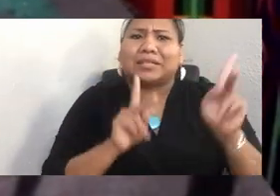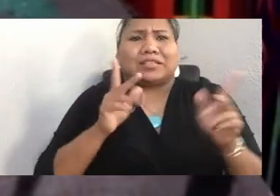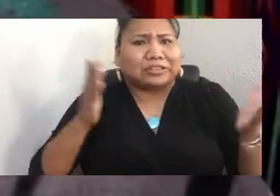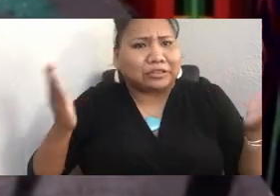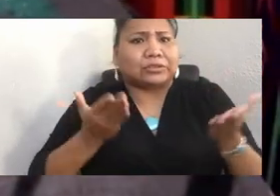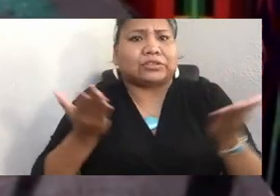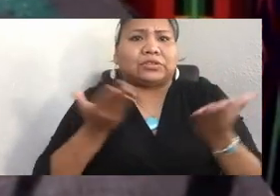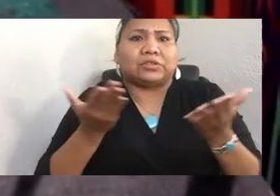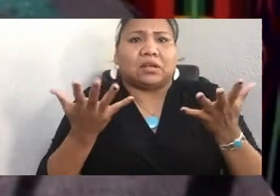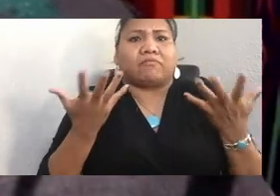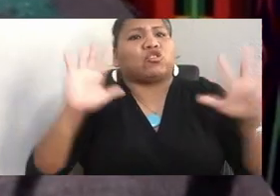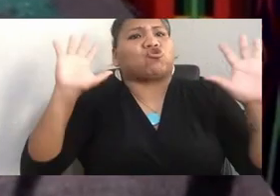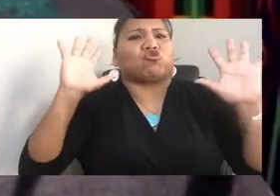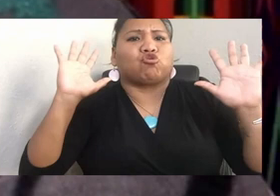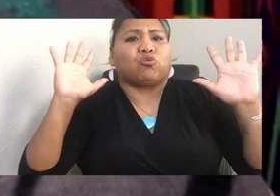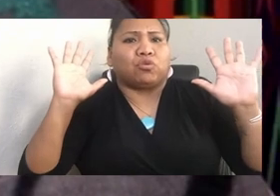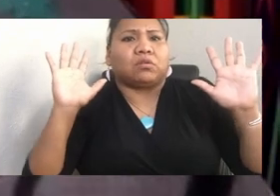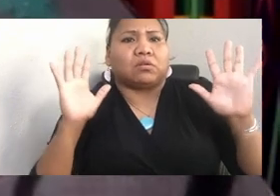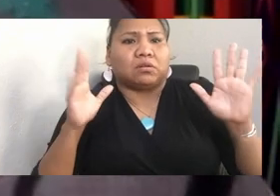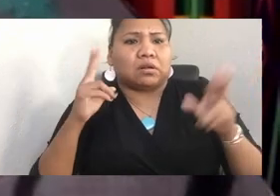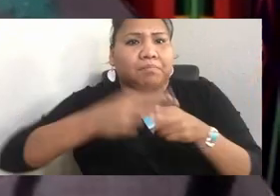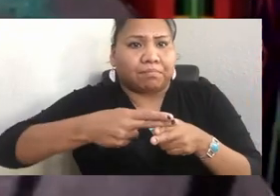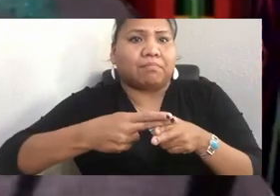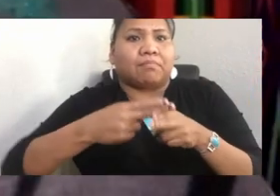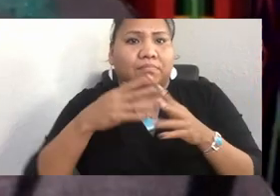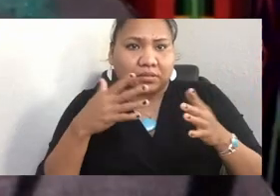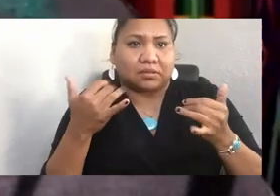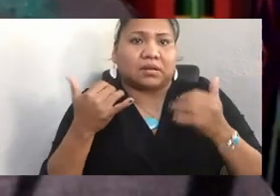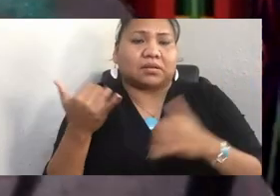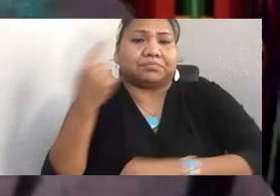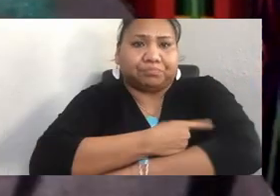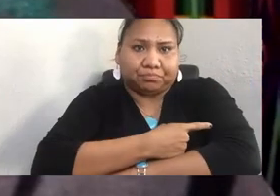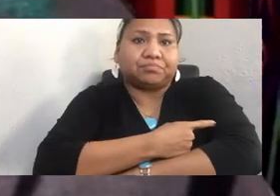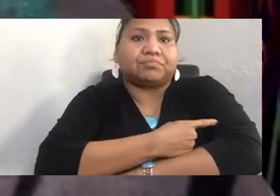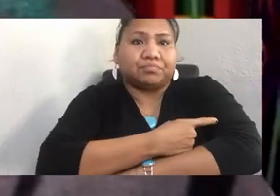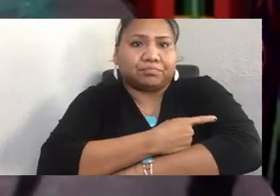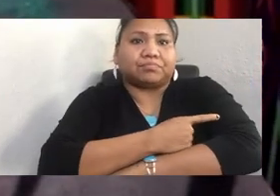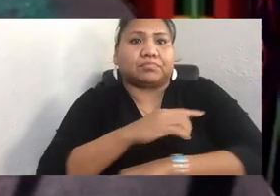And so we have to acknowledge that history in 1992,